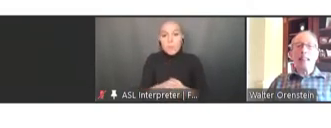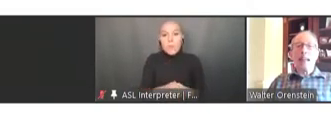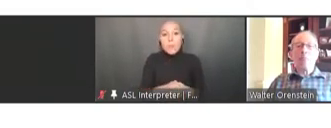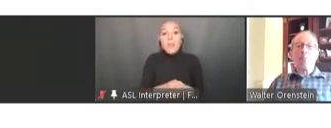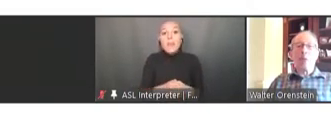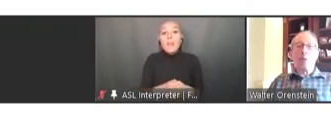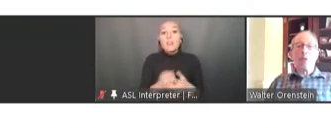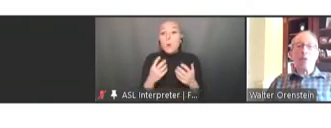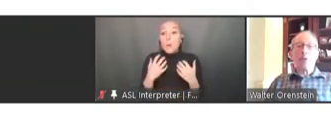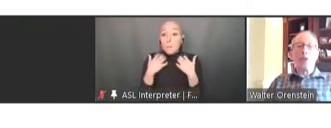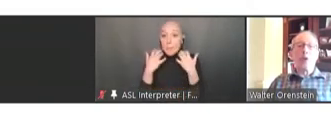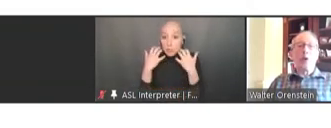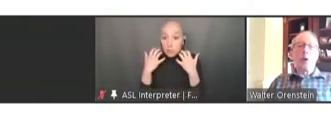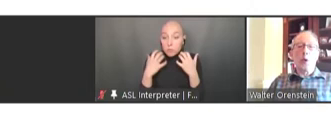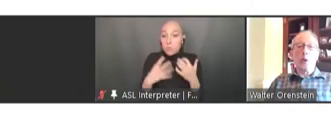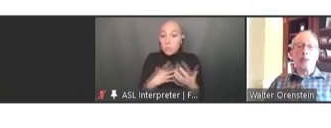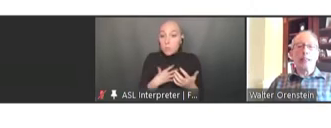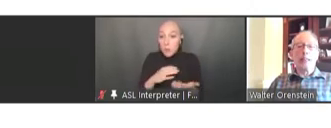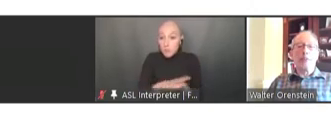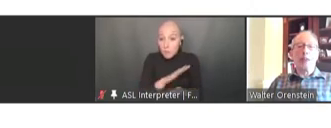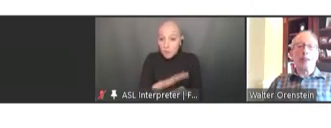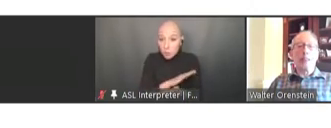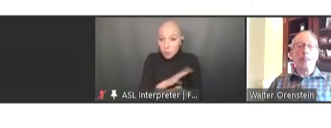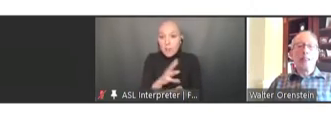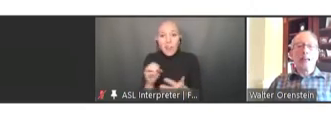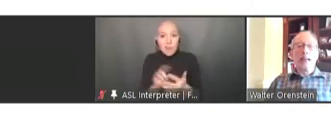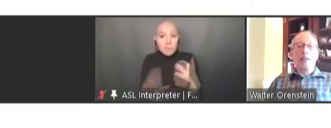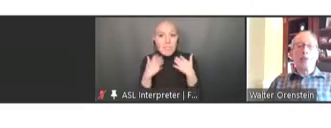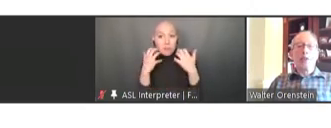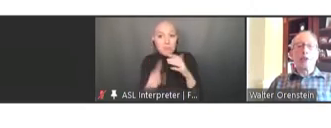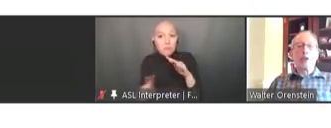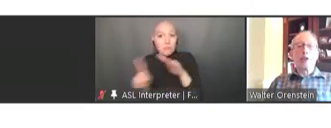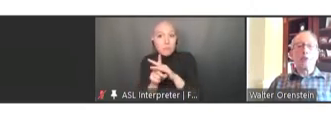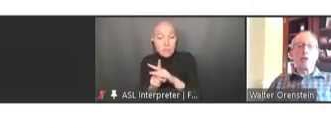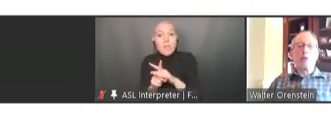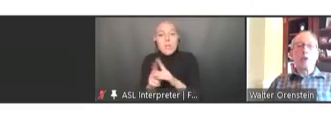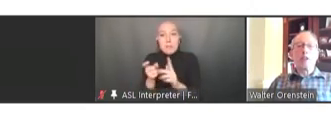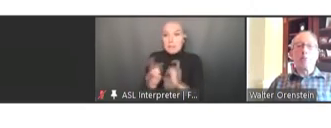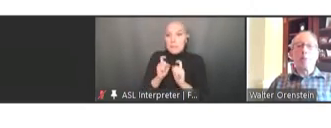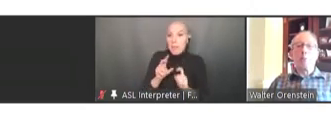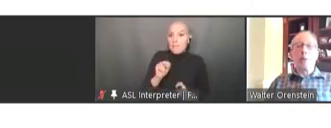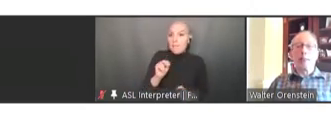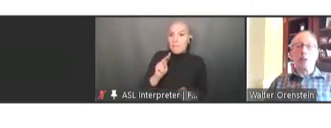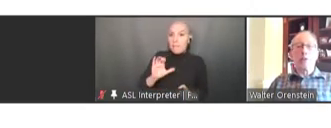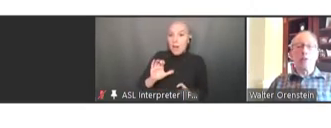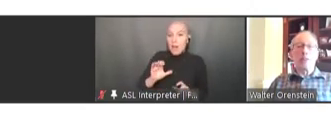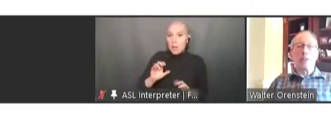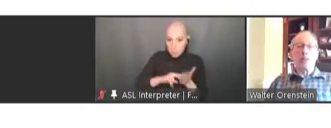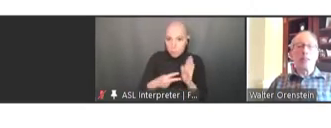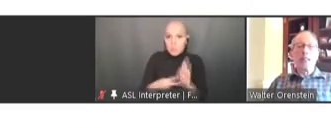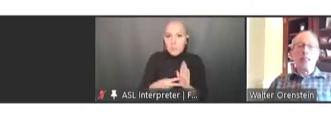gave purpose to -- early to NVAC, and the resurgence was viewed as a public health crisis